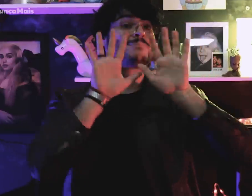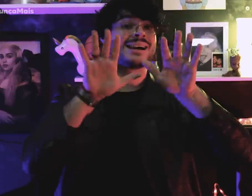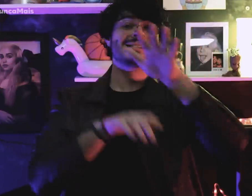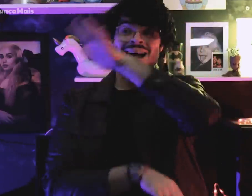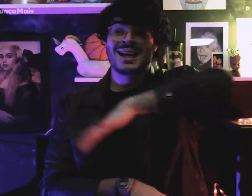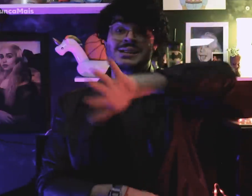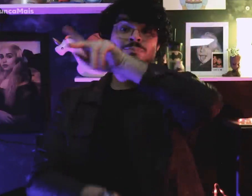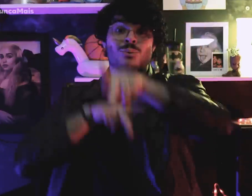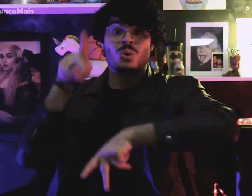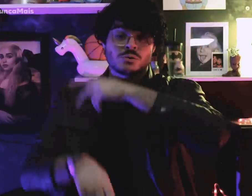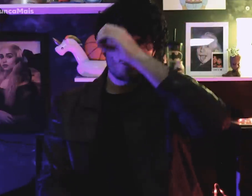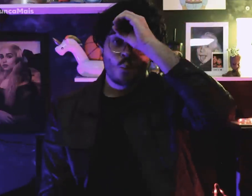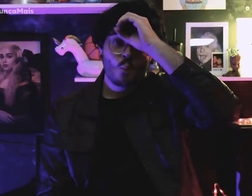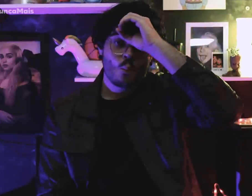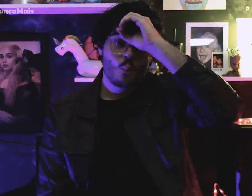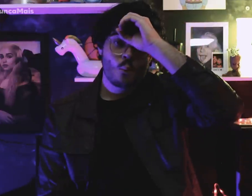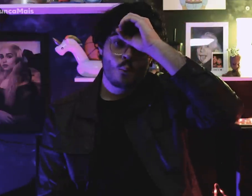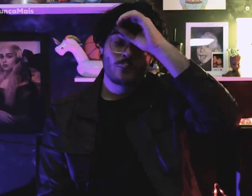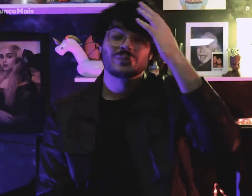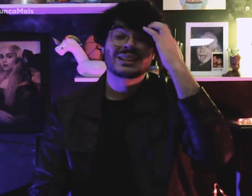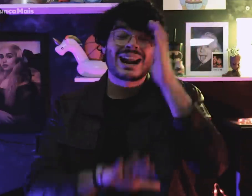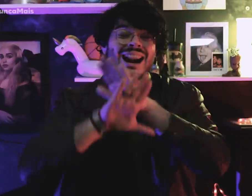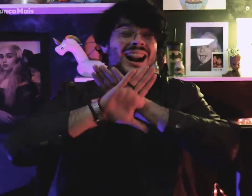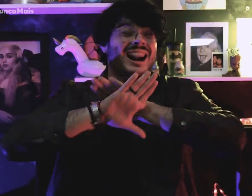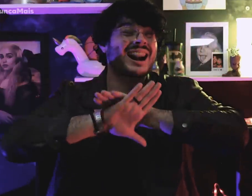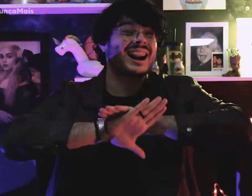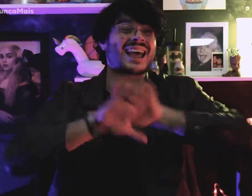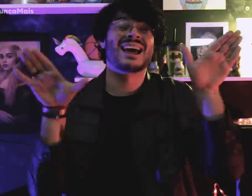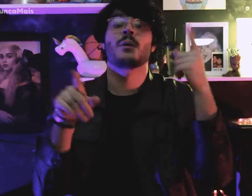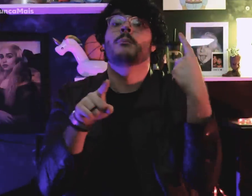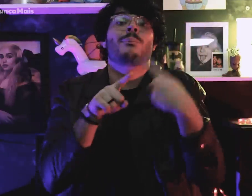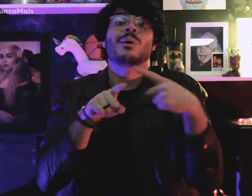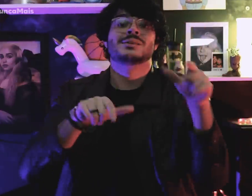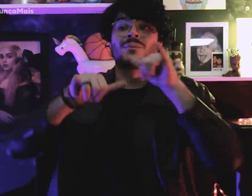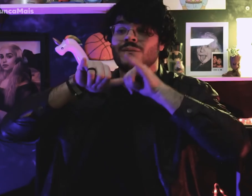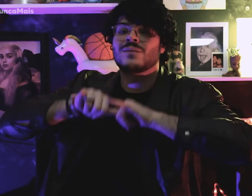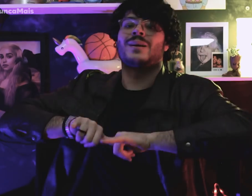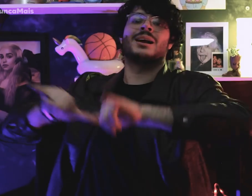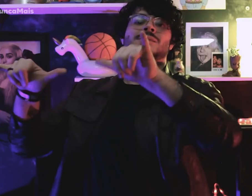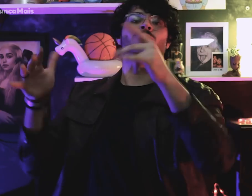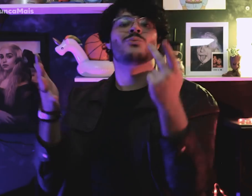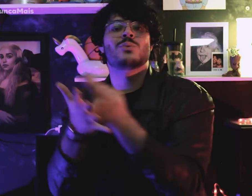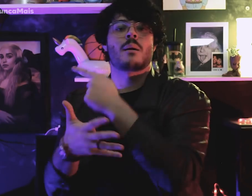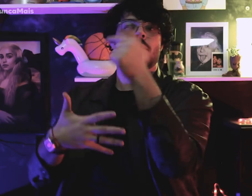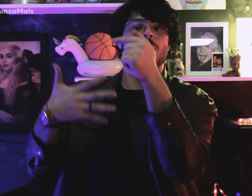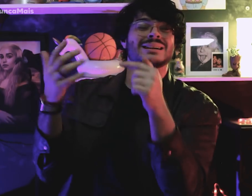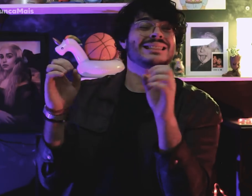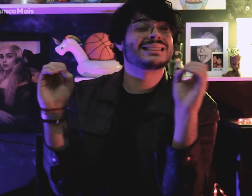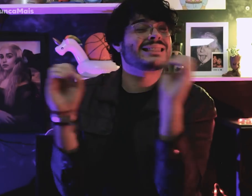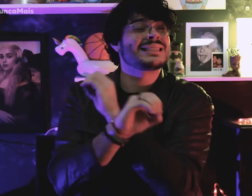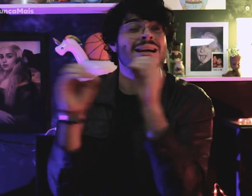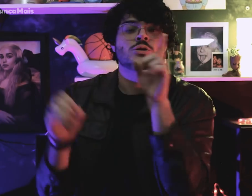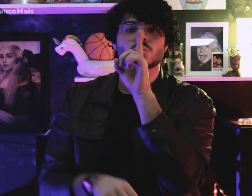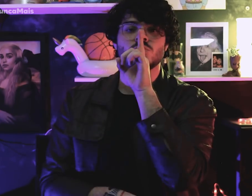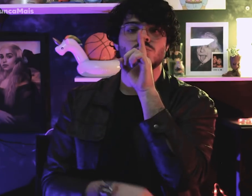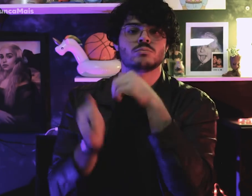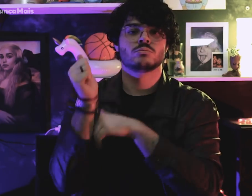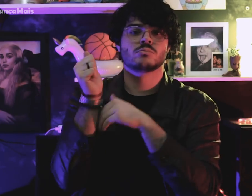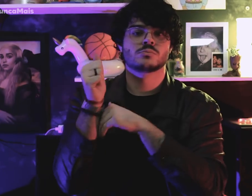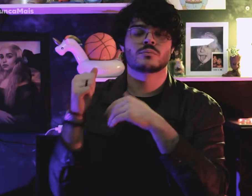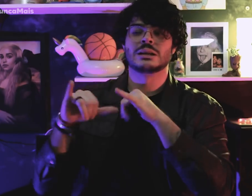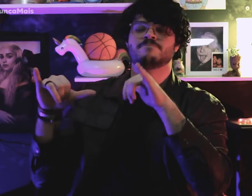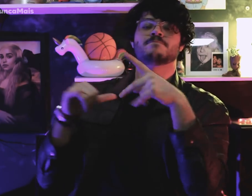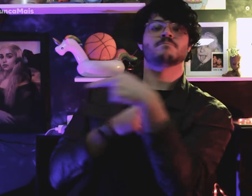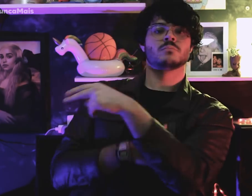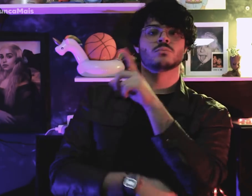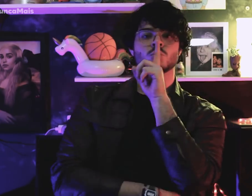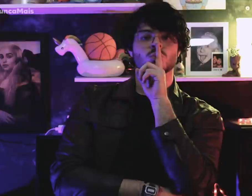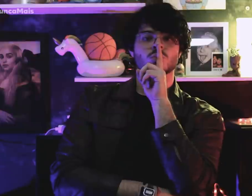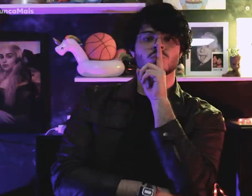mas ninguém sabia disso, por causa da censura.